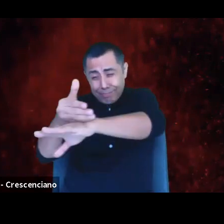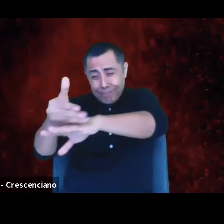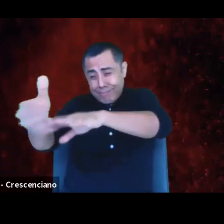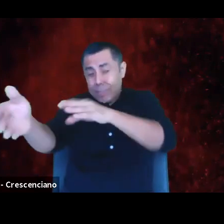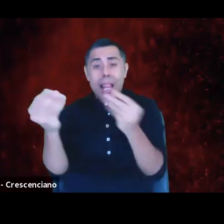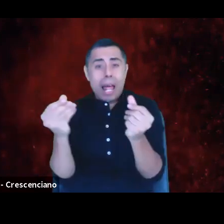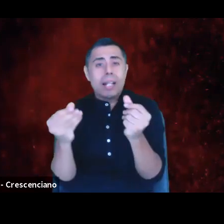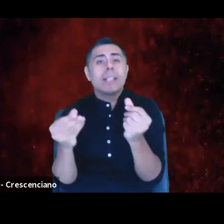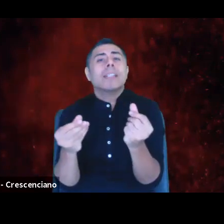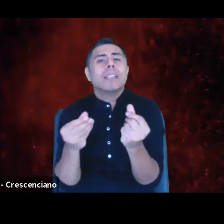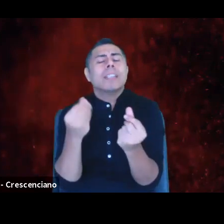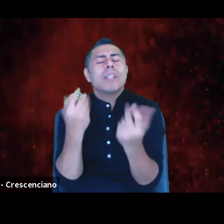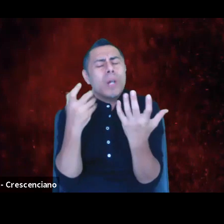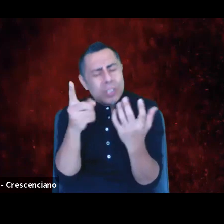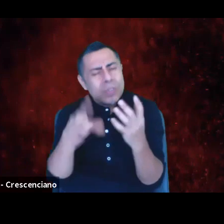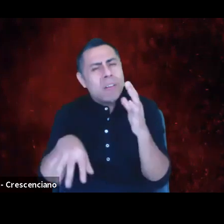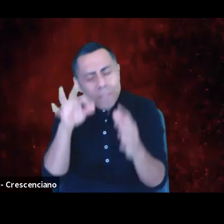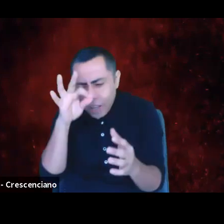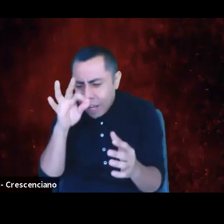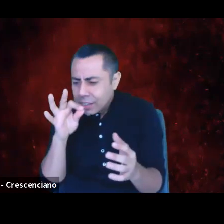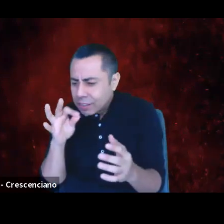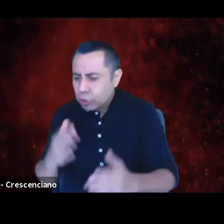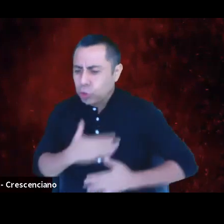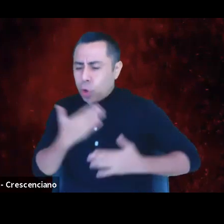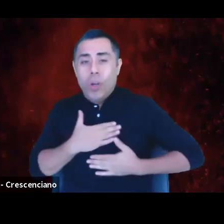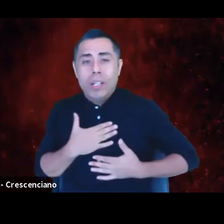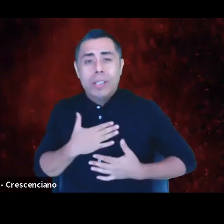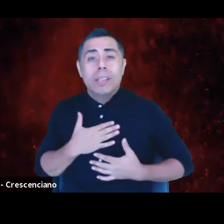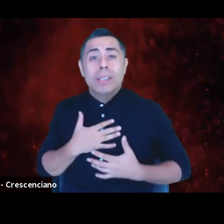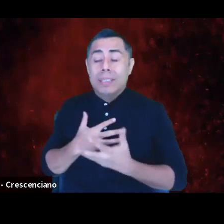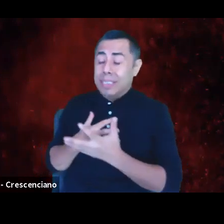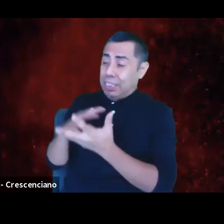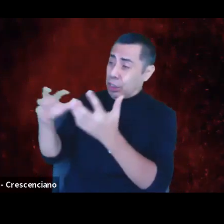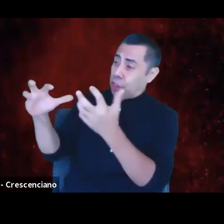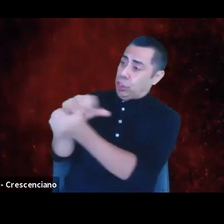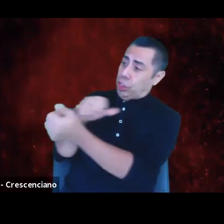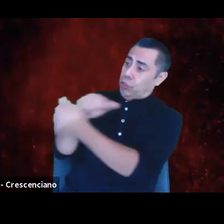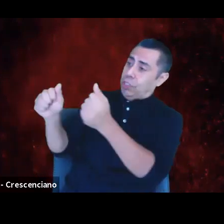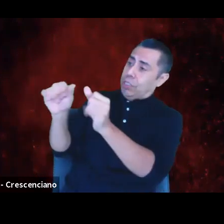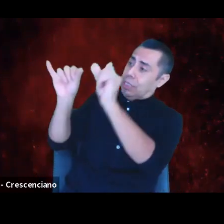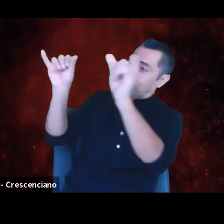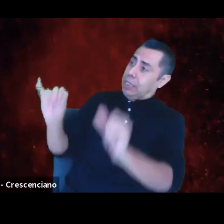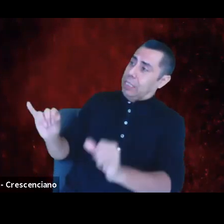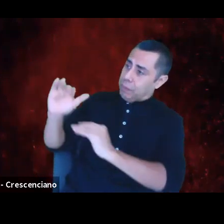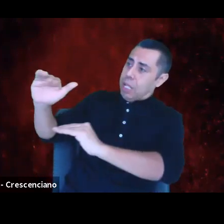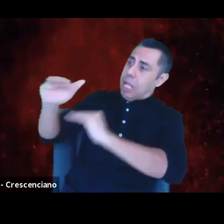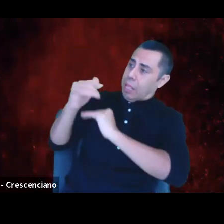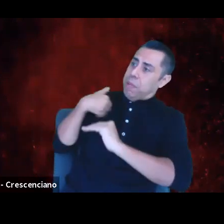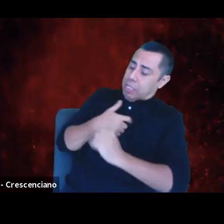in the destruction of the systems that limit us to the lie, in the destruction of the cultural notion